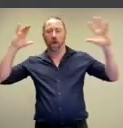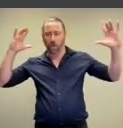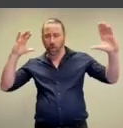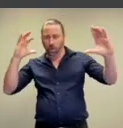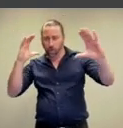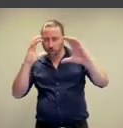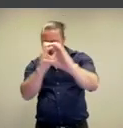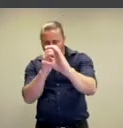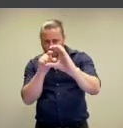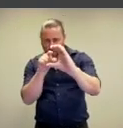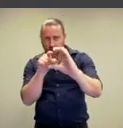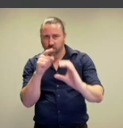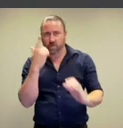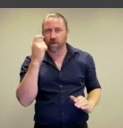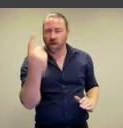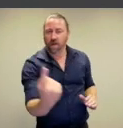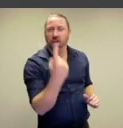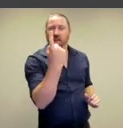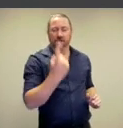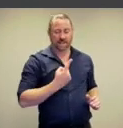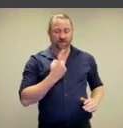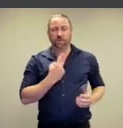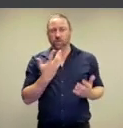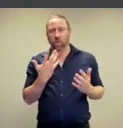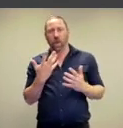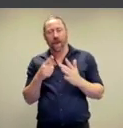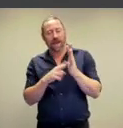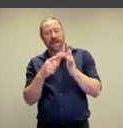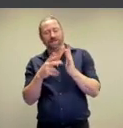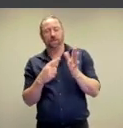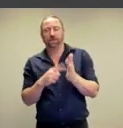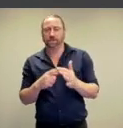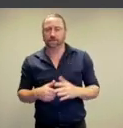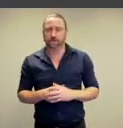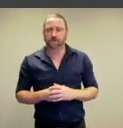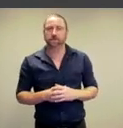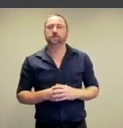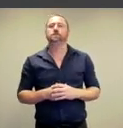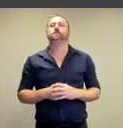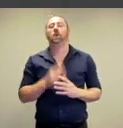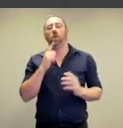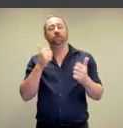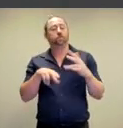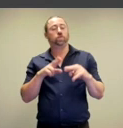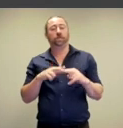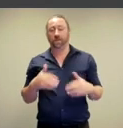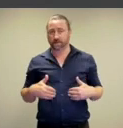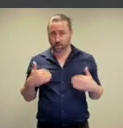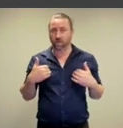but when we zoom in, there is also individuality